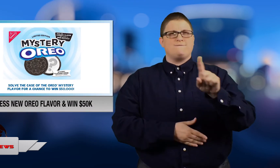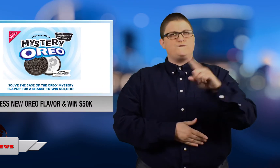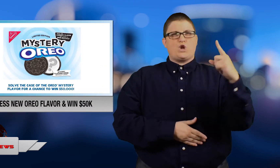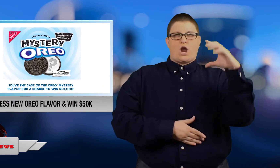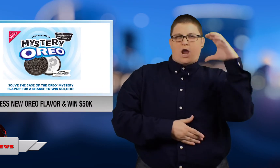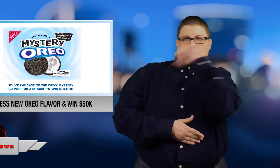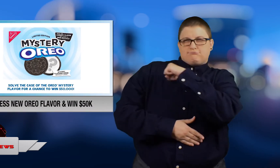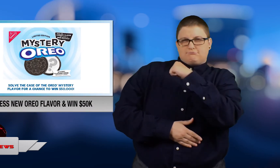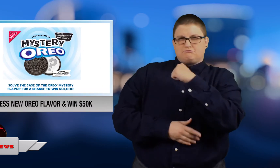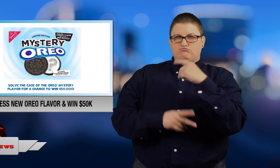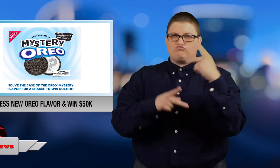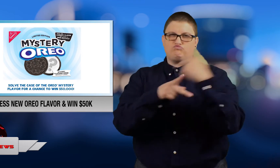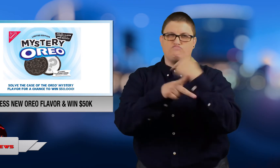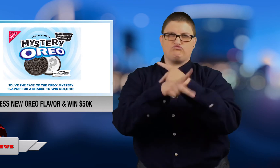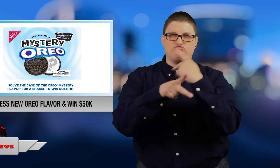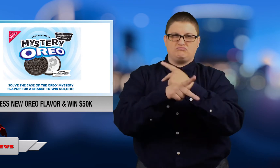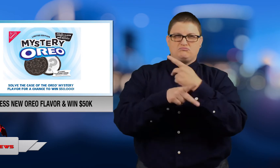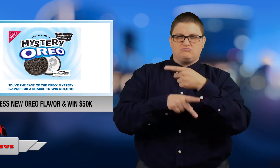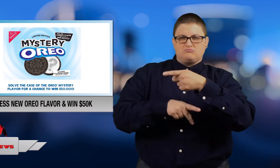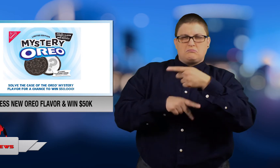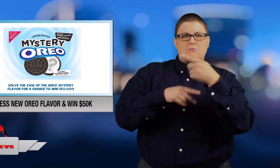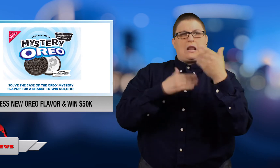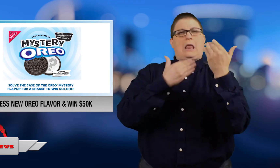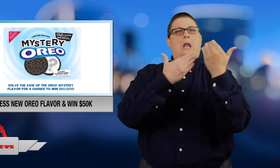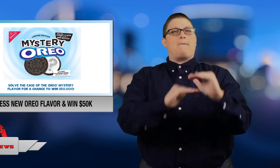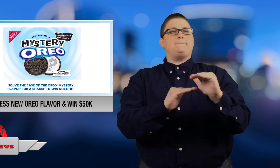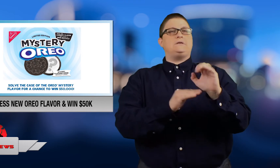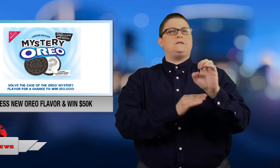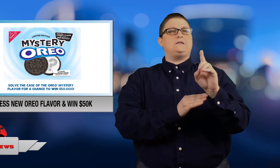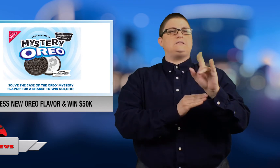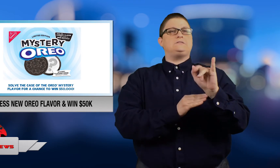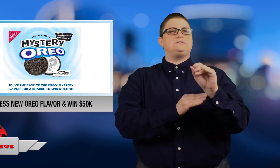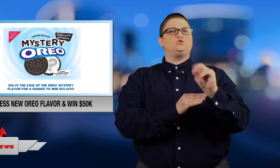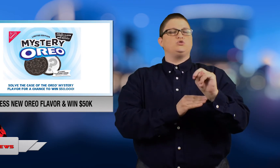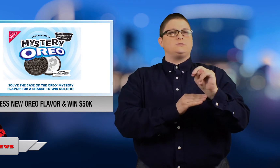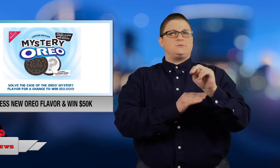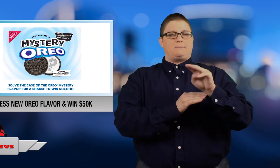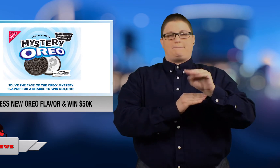can figure out the limited-edition